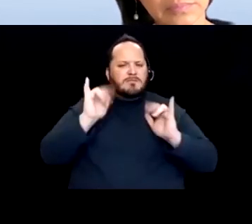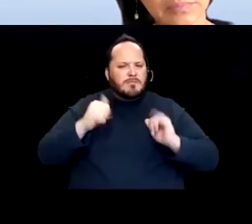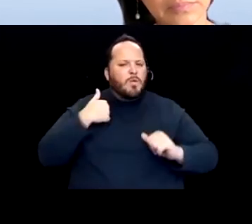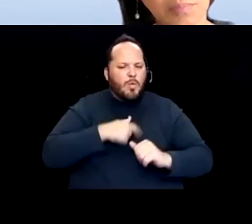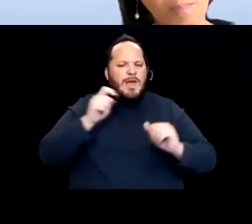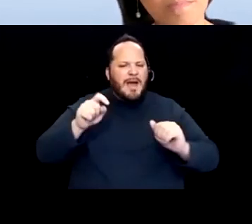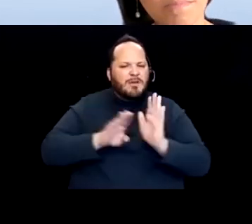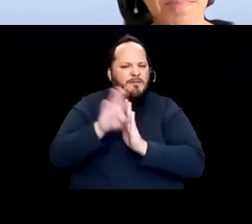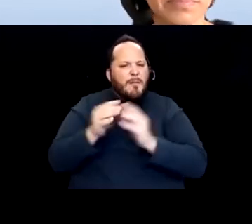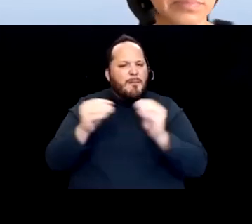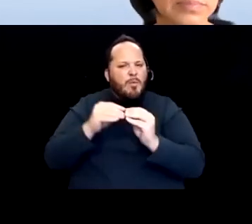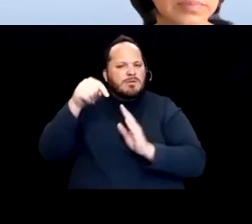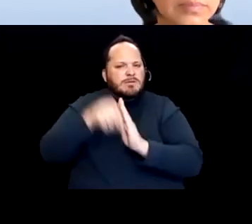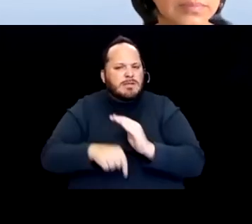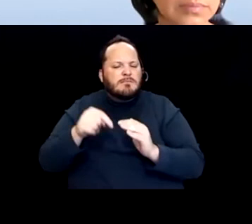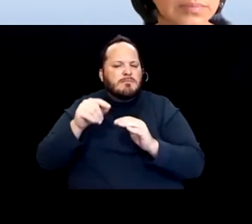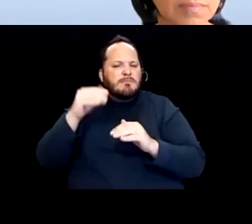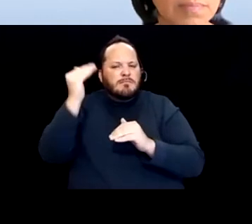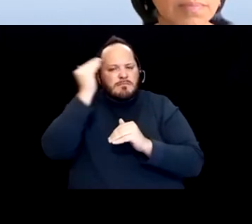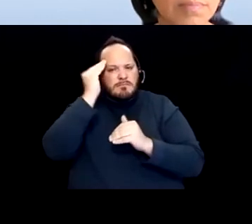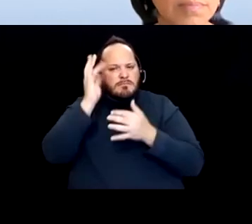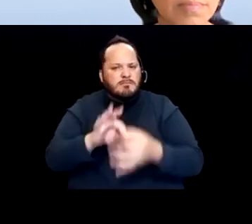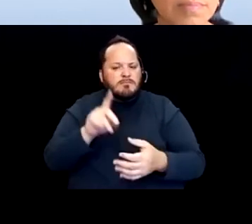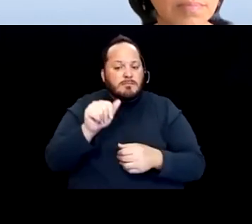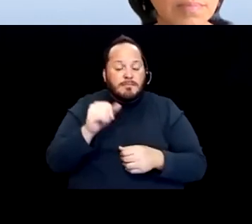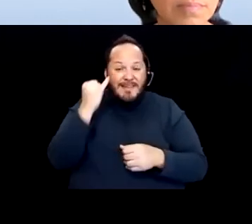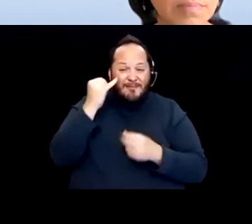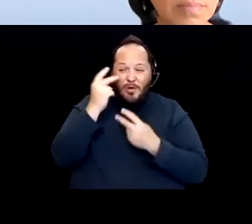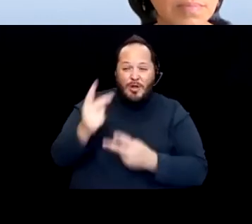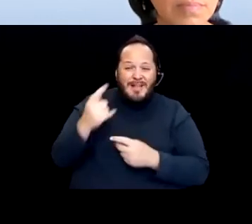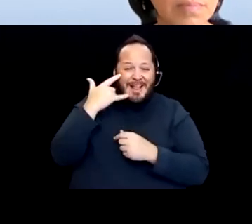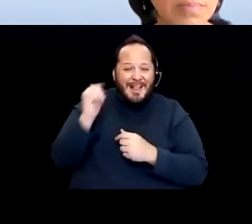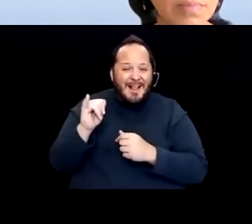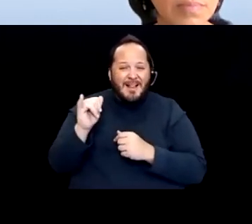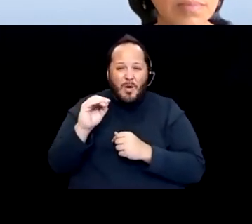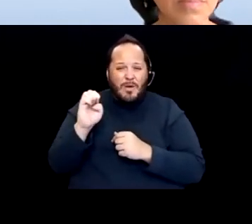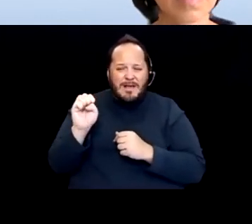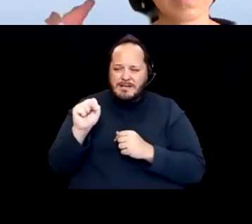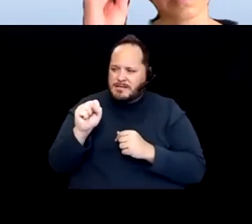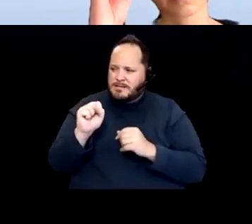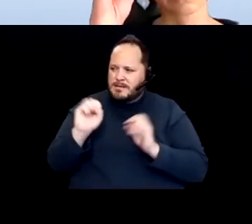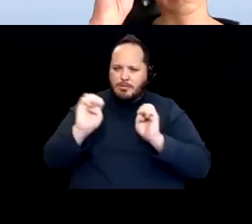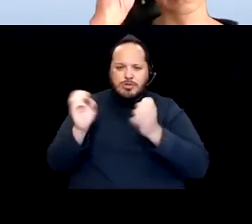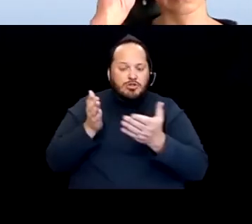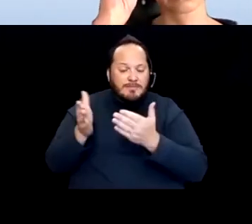If you look at Cal OES Emergency Services they have a competent person